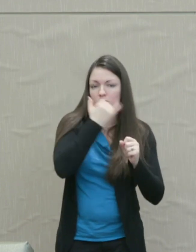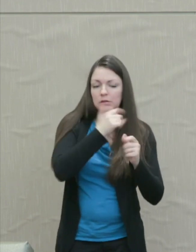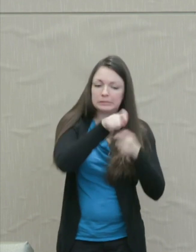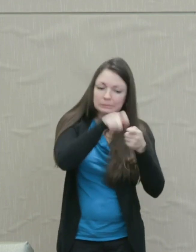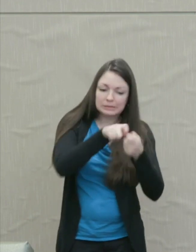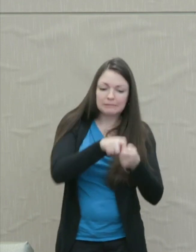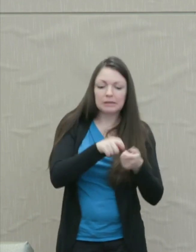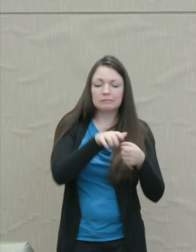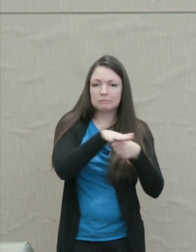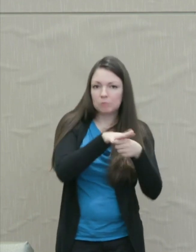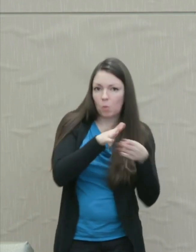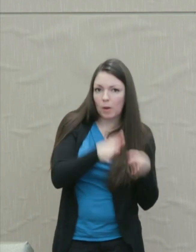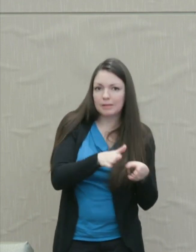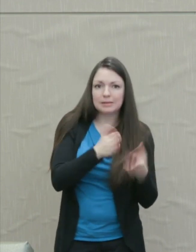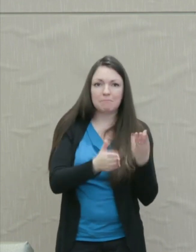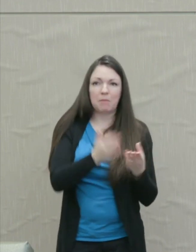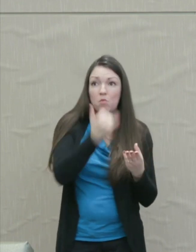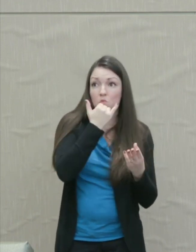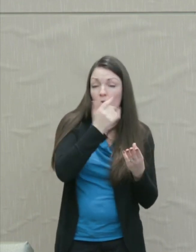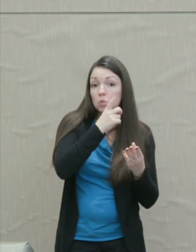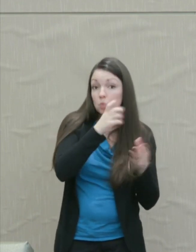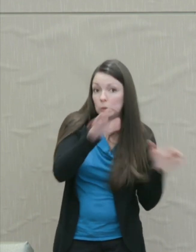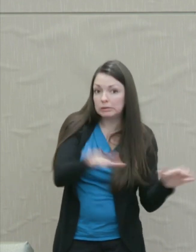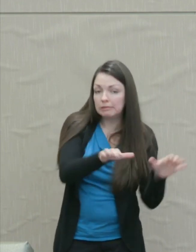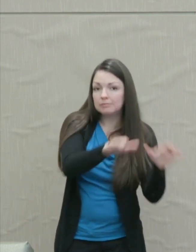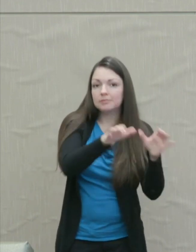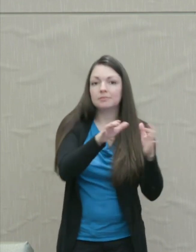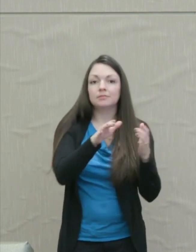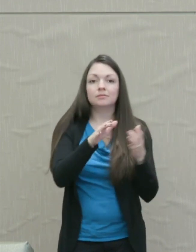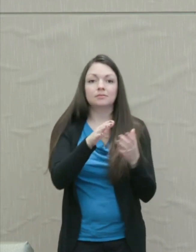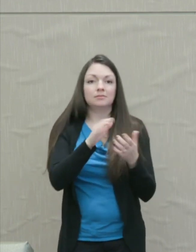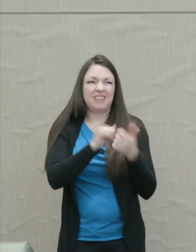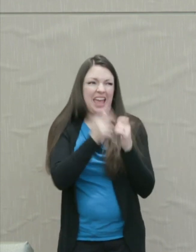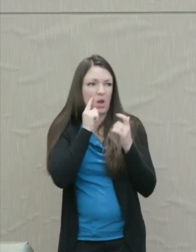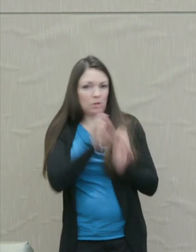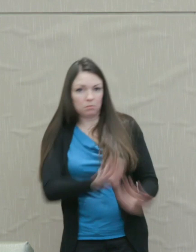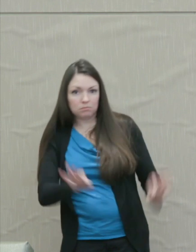We might be wrong about who did the bad thing or how important it was or whether it was